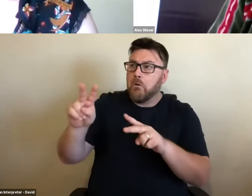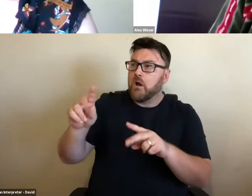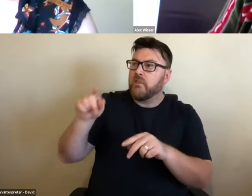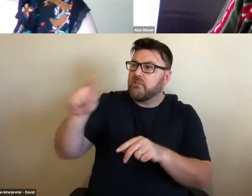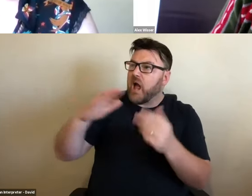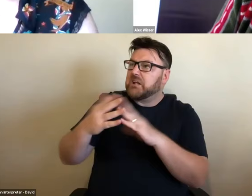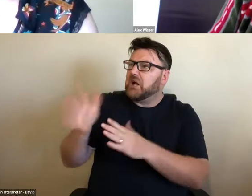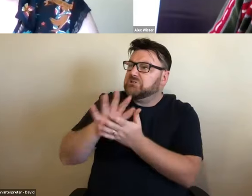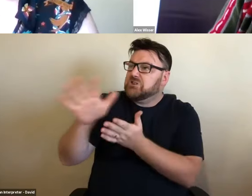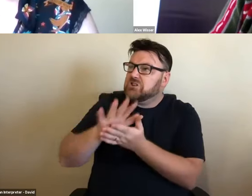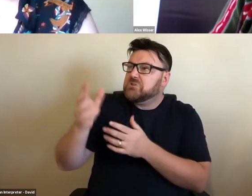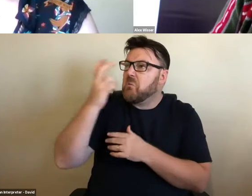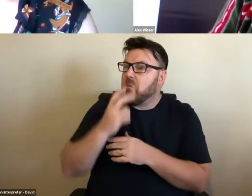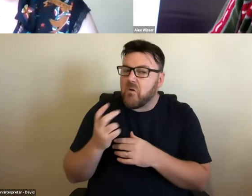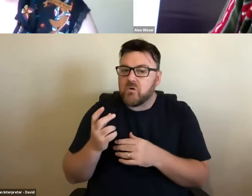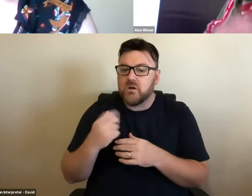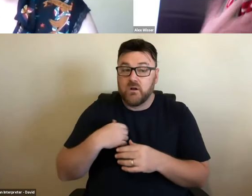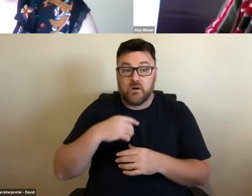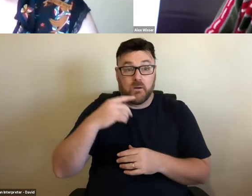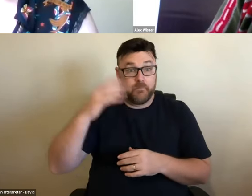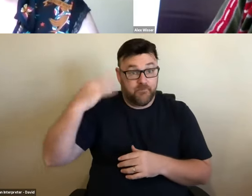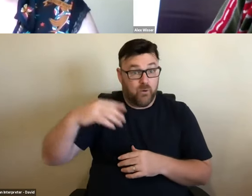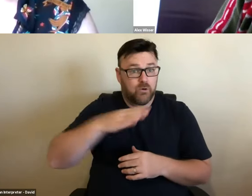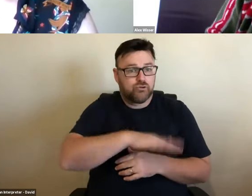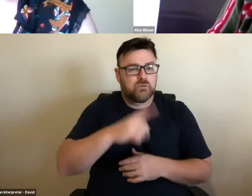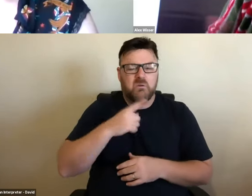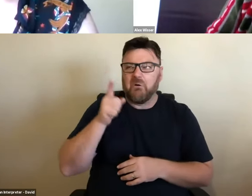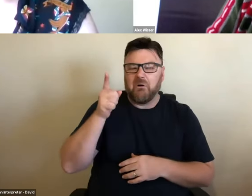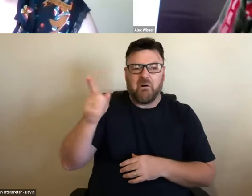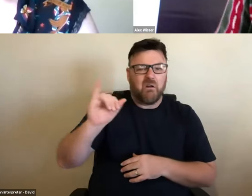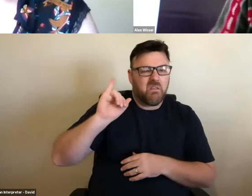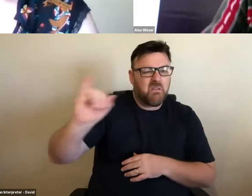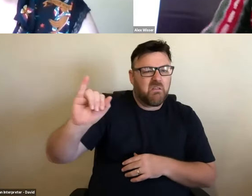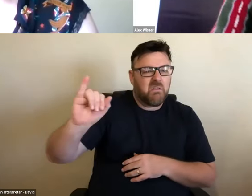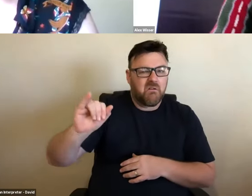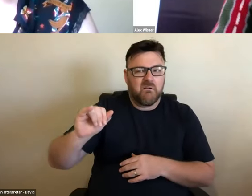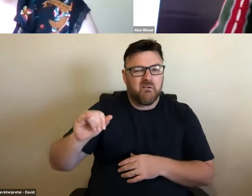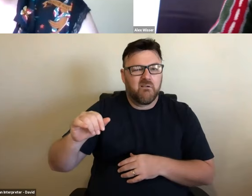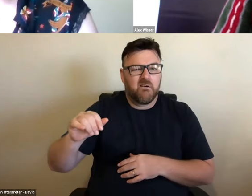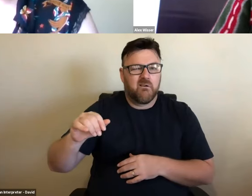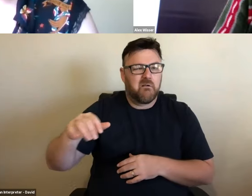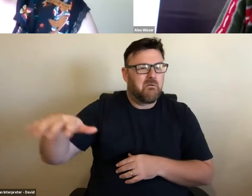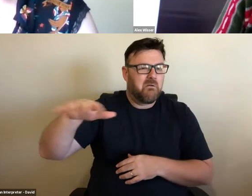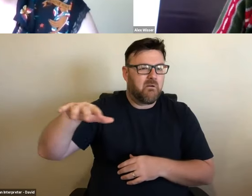used to call Kandos "a hole", and I've certainly talked to enough people that they couldn't get out of Kandos quick enough when they grew